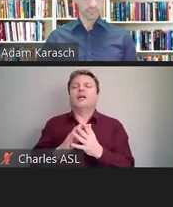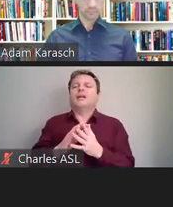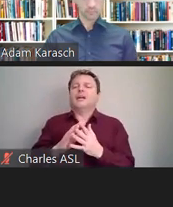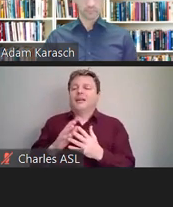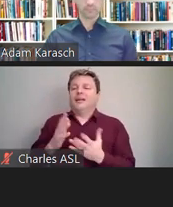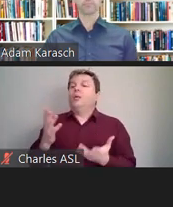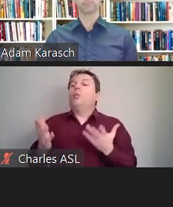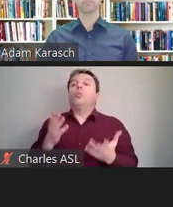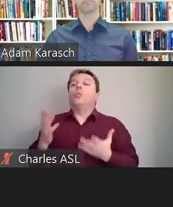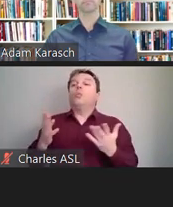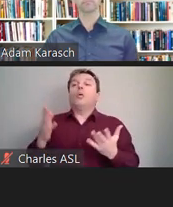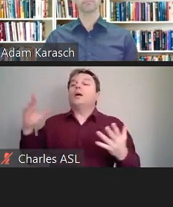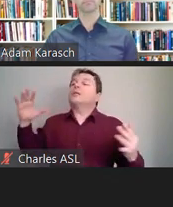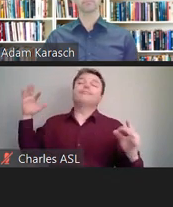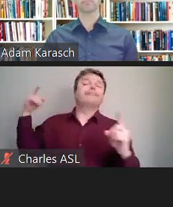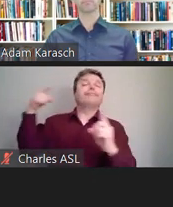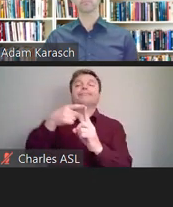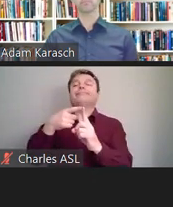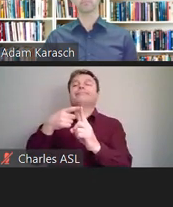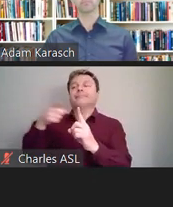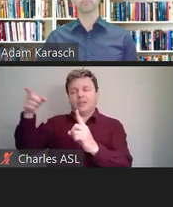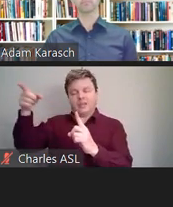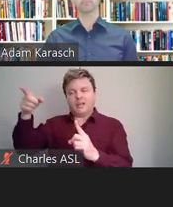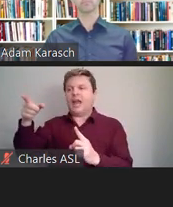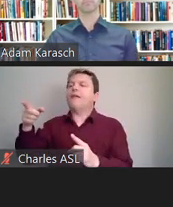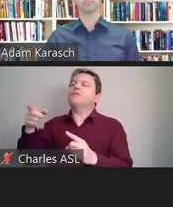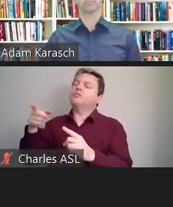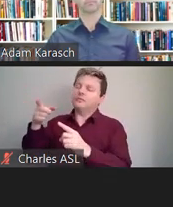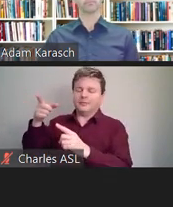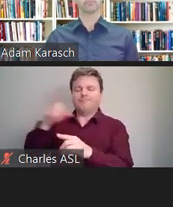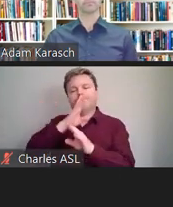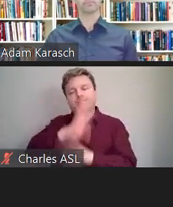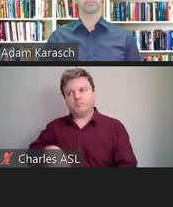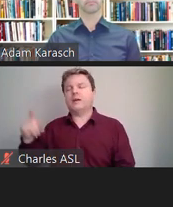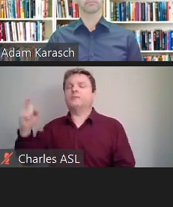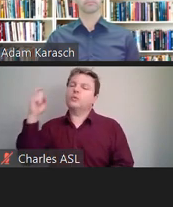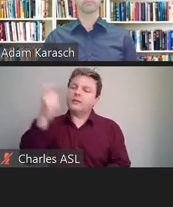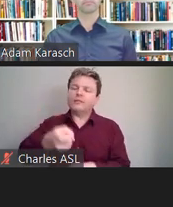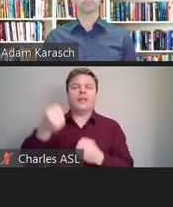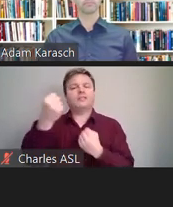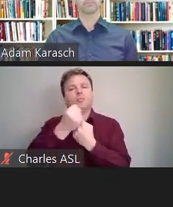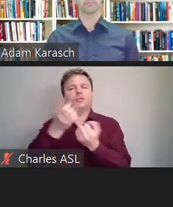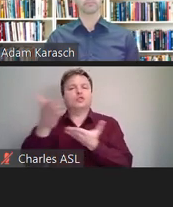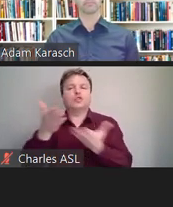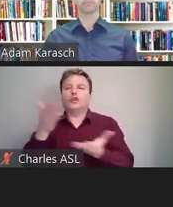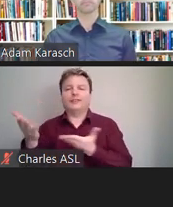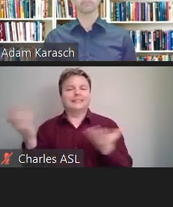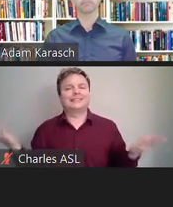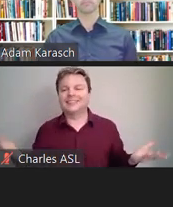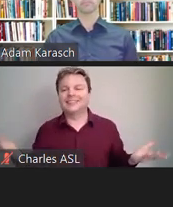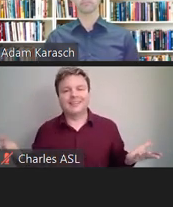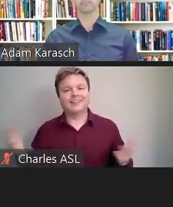the reasonable accommodation in the end anyway. So you really don't want to be in litigation if you can help it at all.